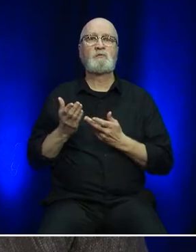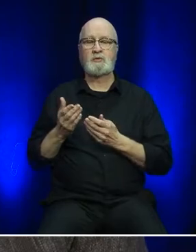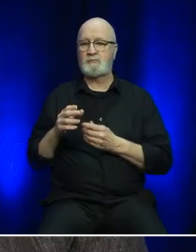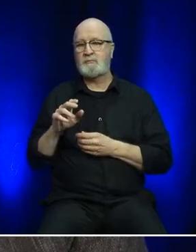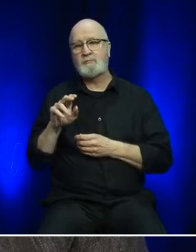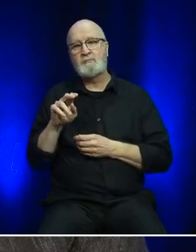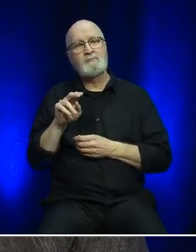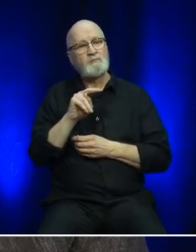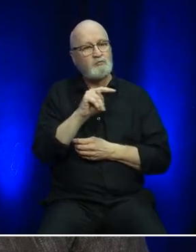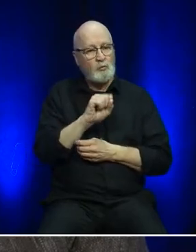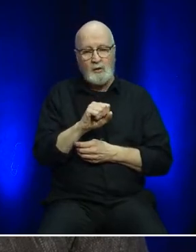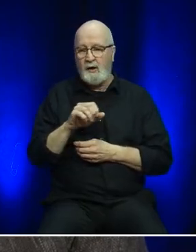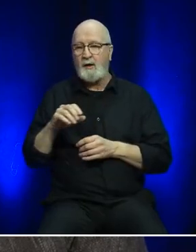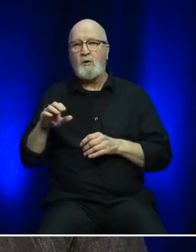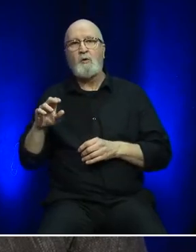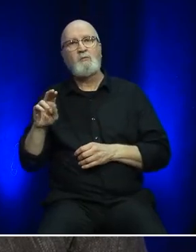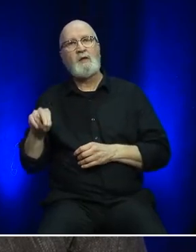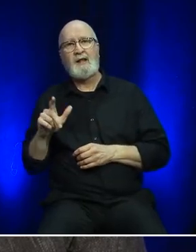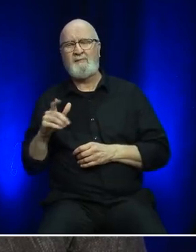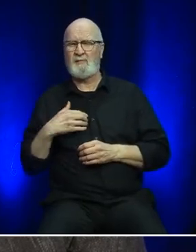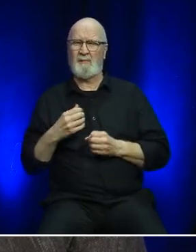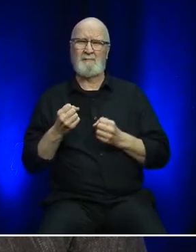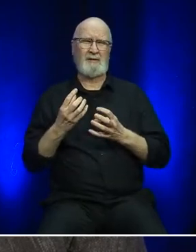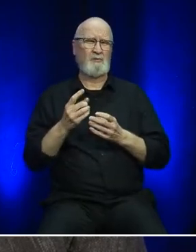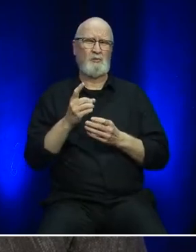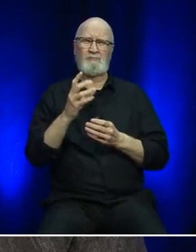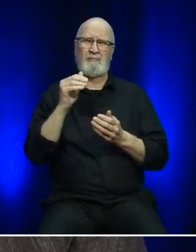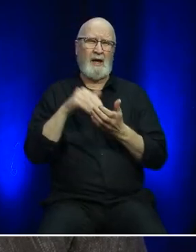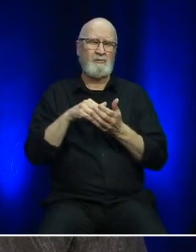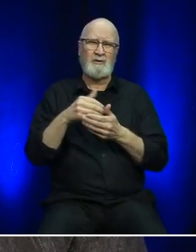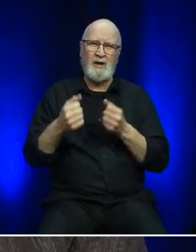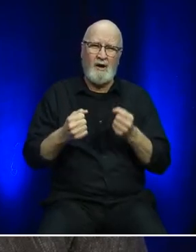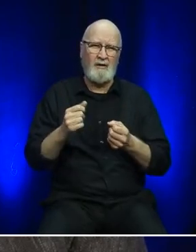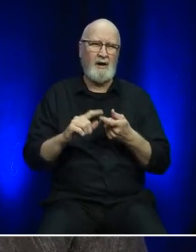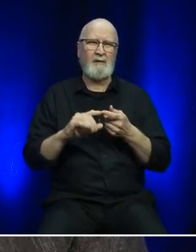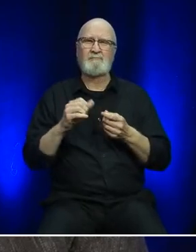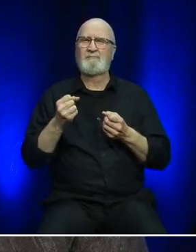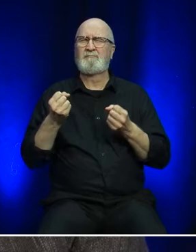and transport hundreds of thousands of vehicles and passengers each year,